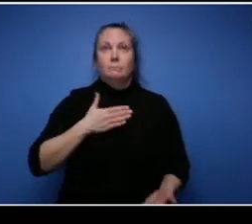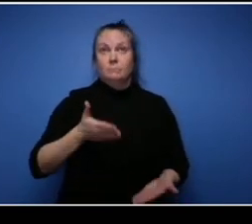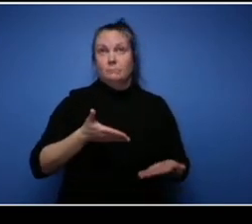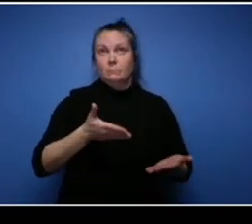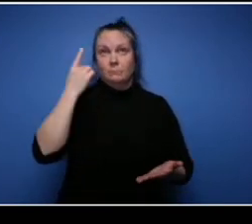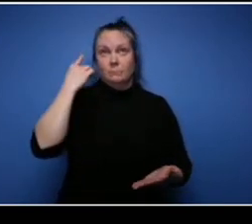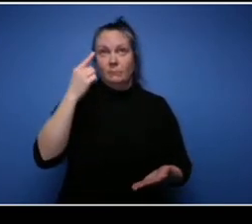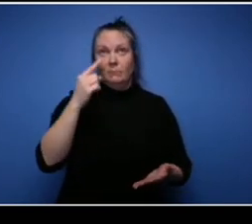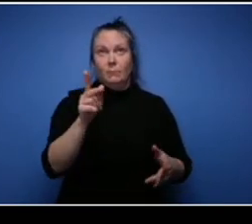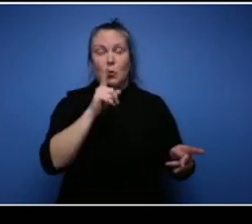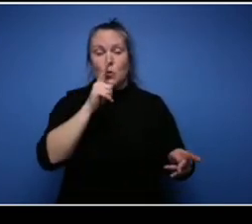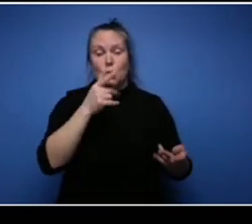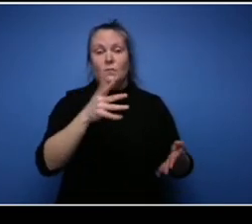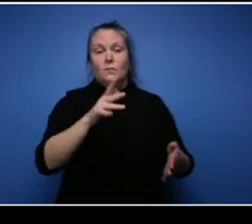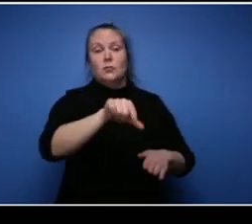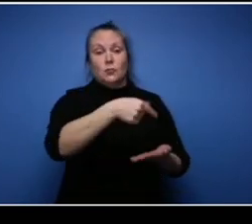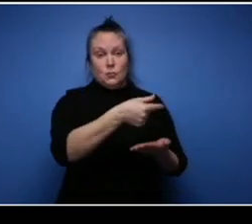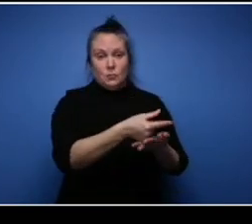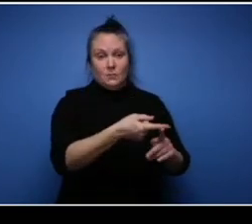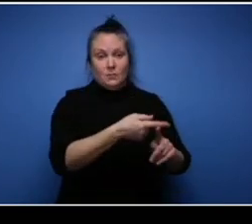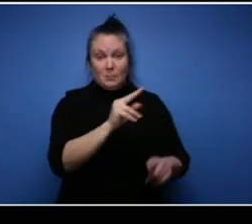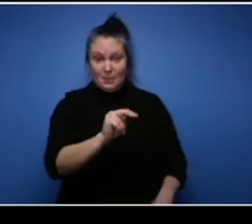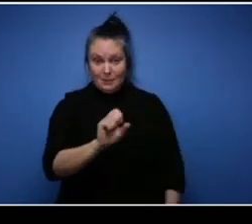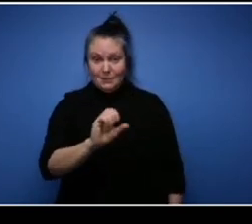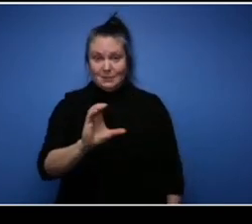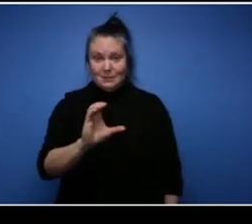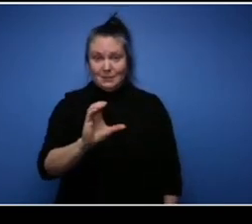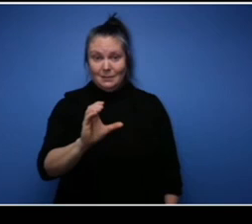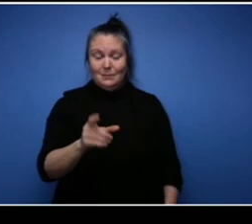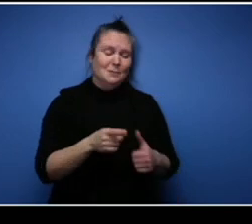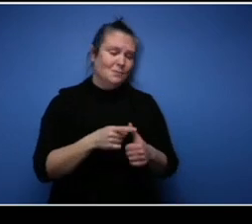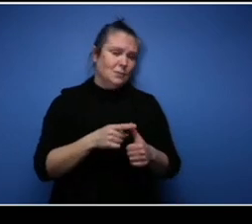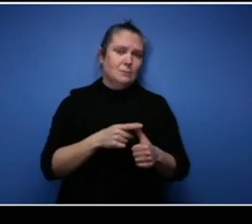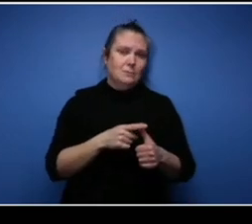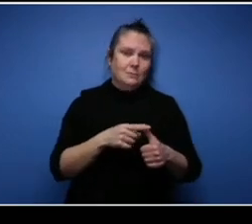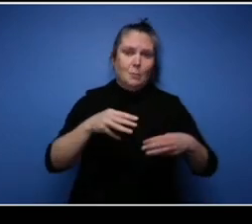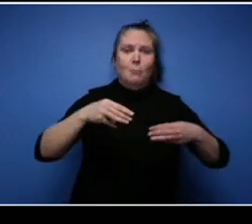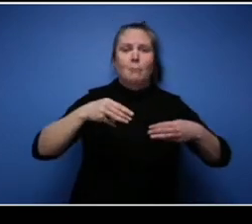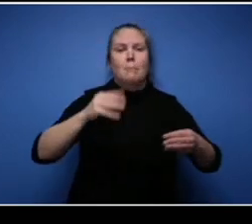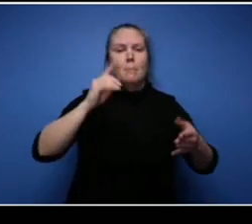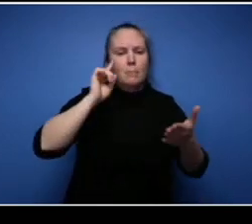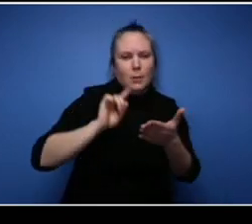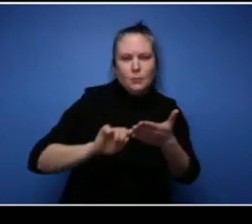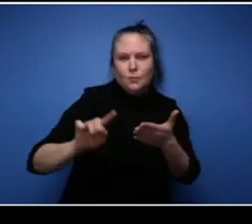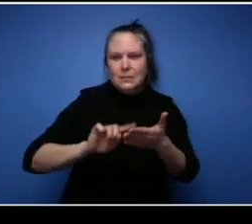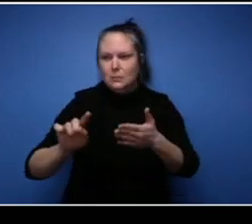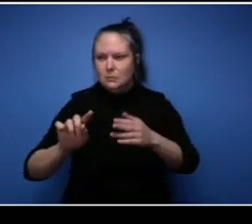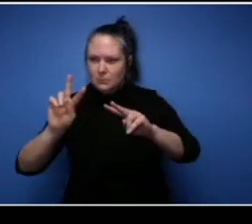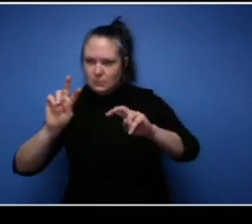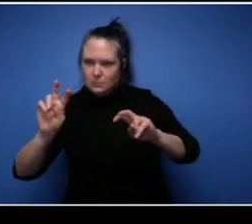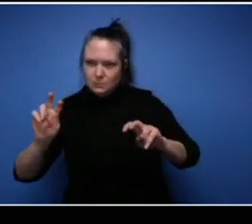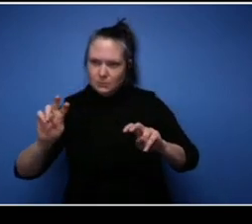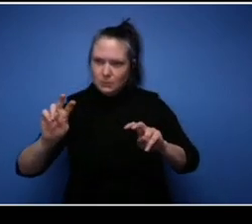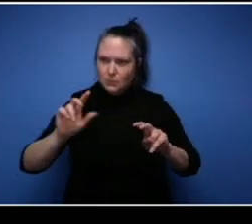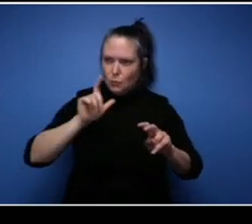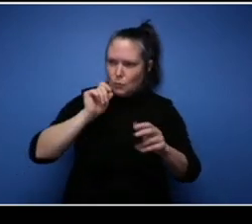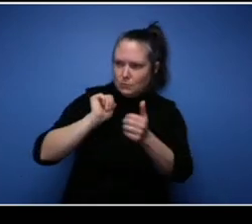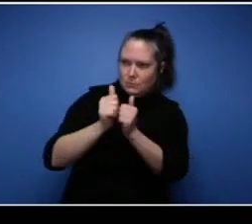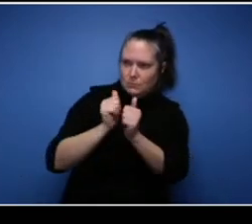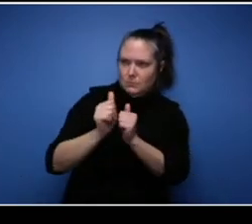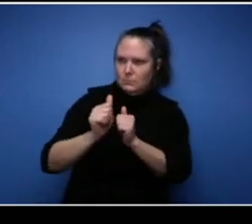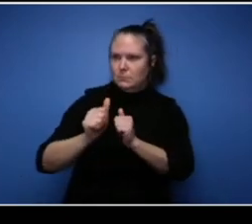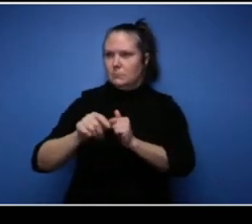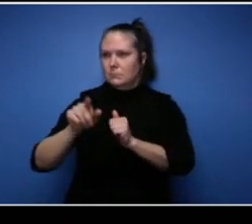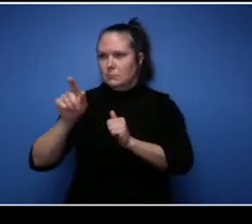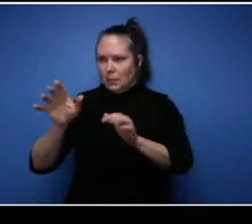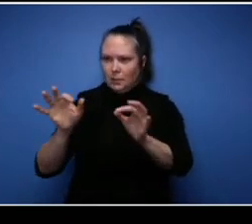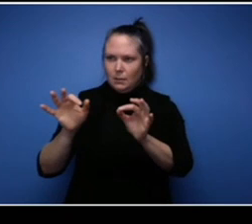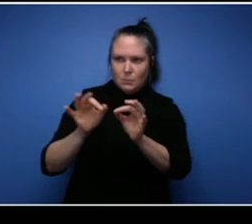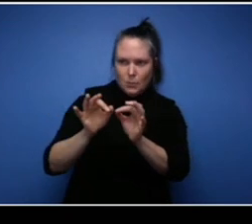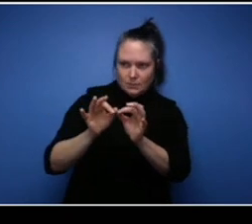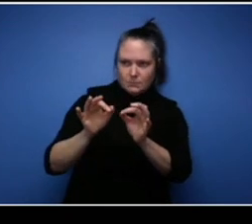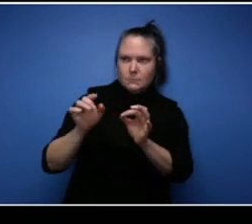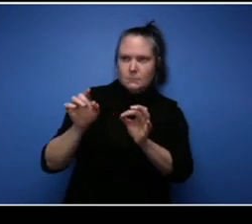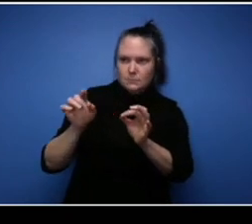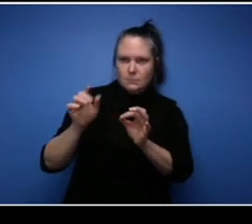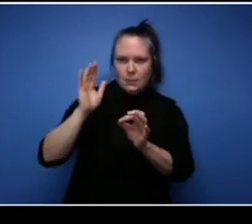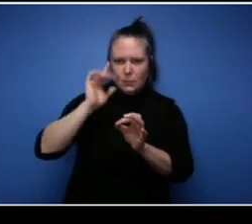own business is to do your market research. Research their prices and do one on the competitors.